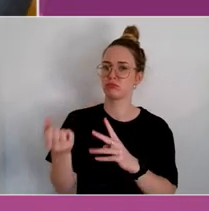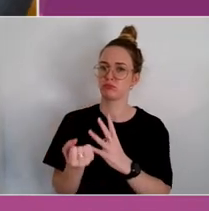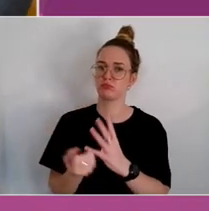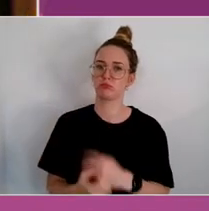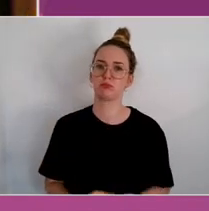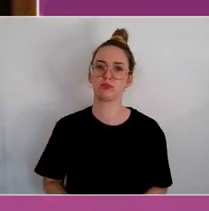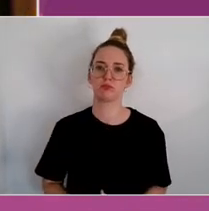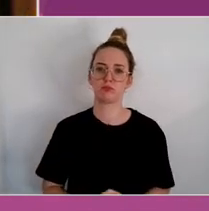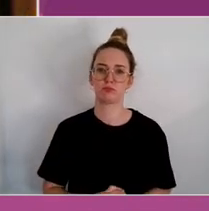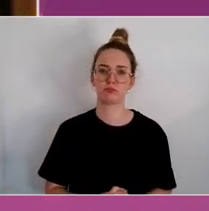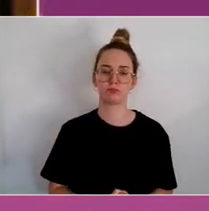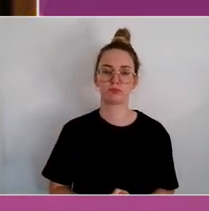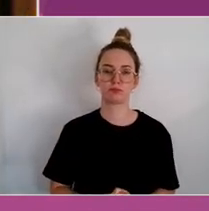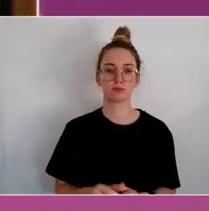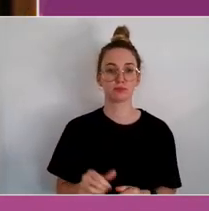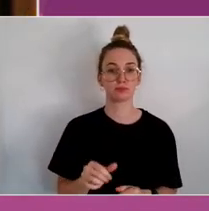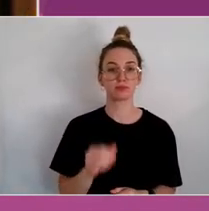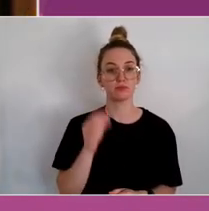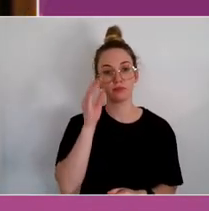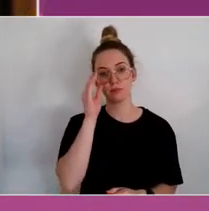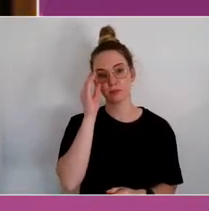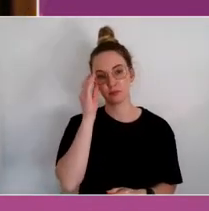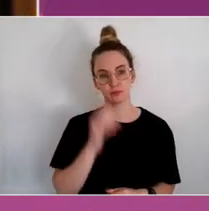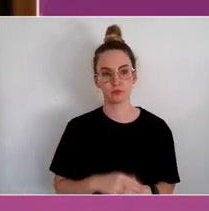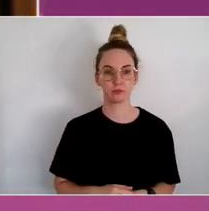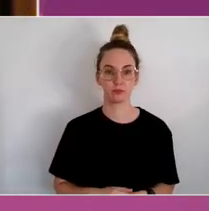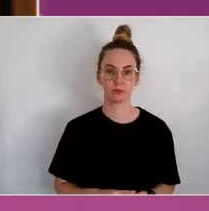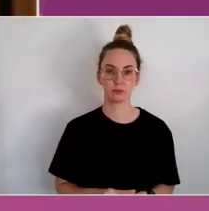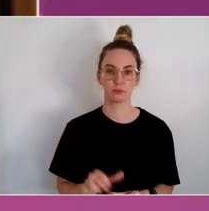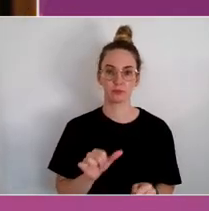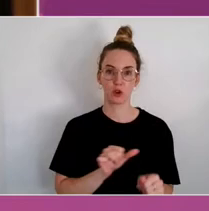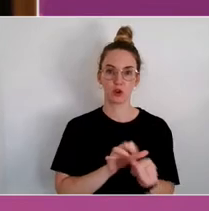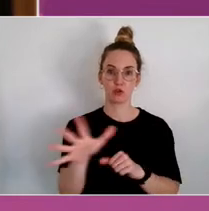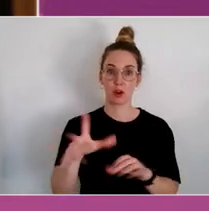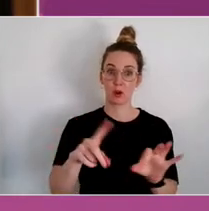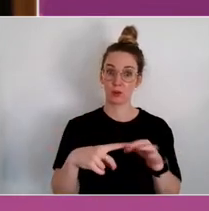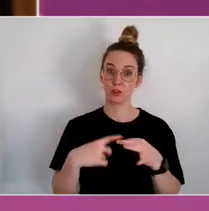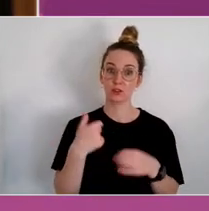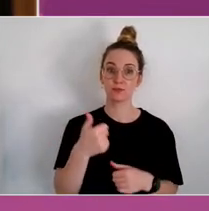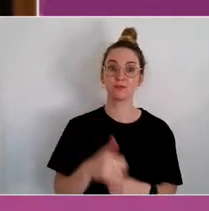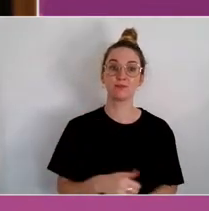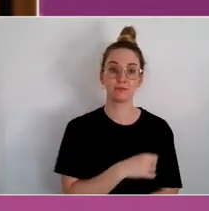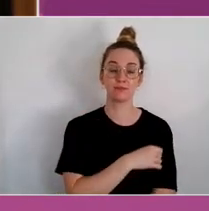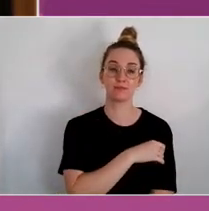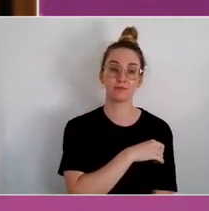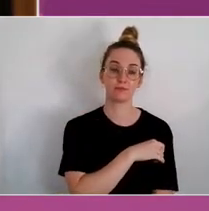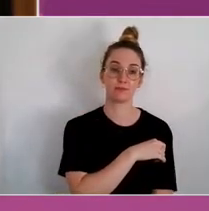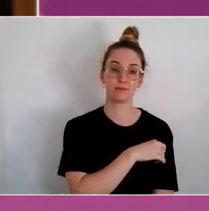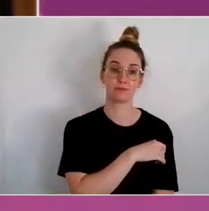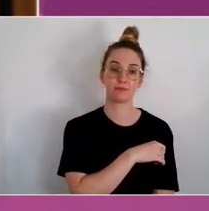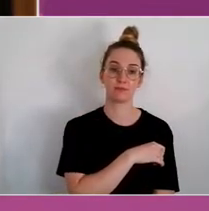I think it's one people think about and talk about quite a bit.